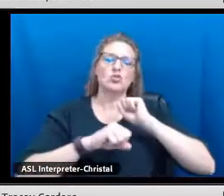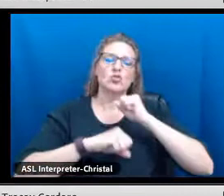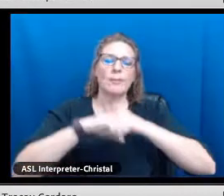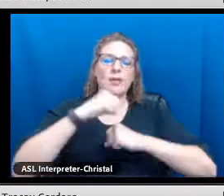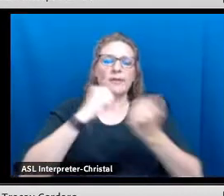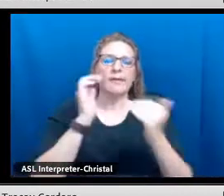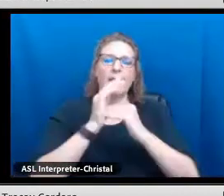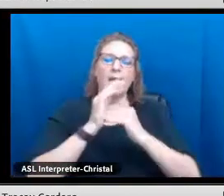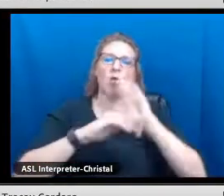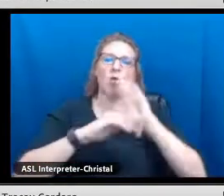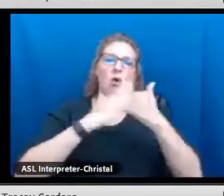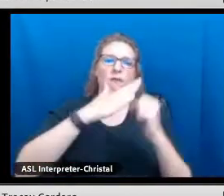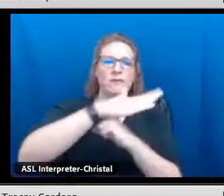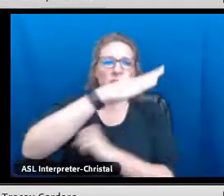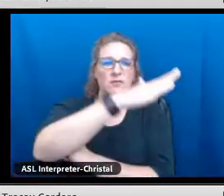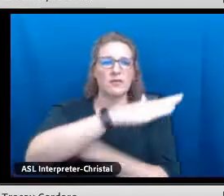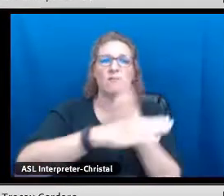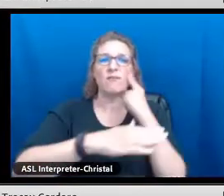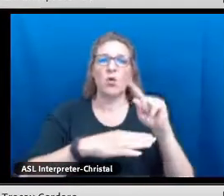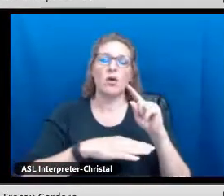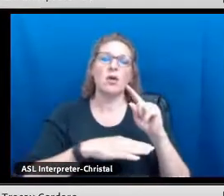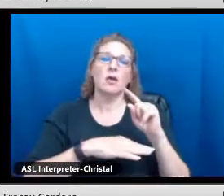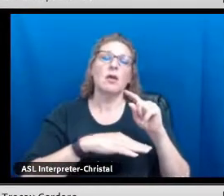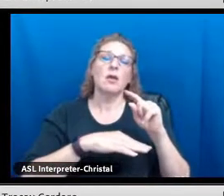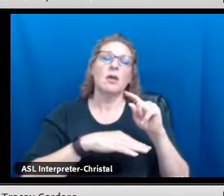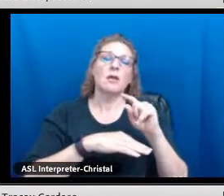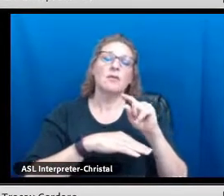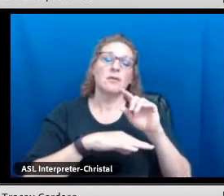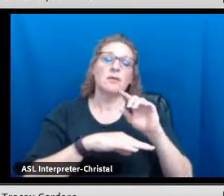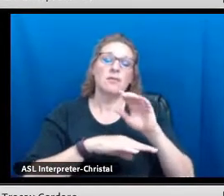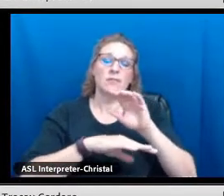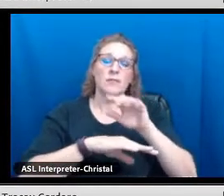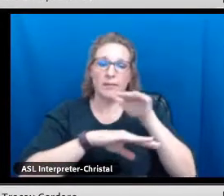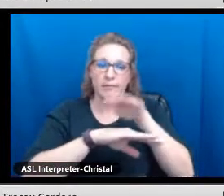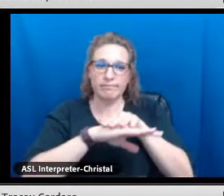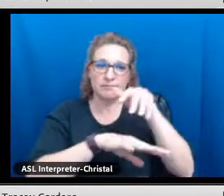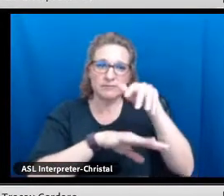foundation for building all forms of indigenous education.